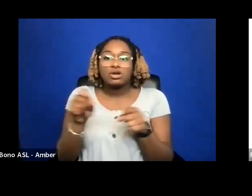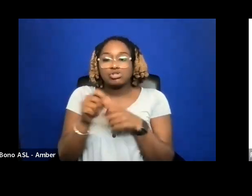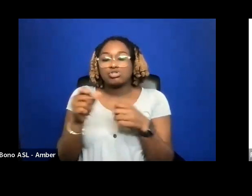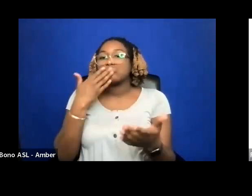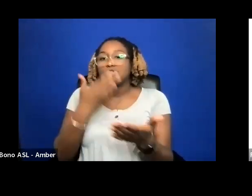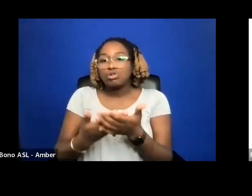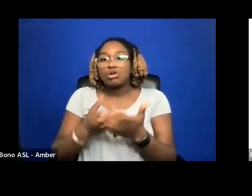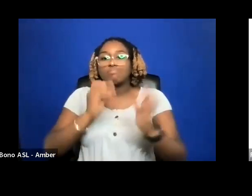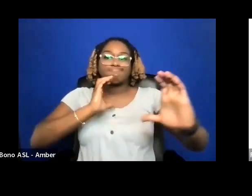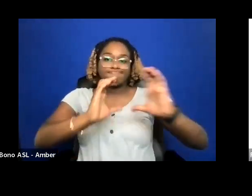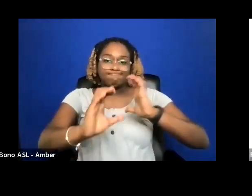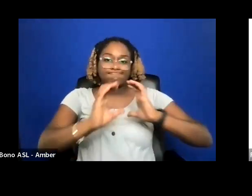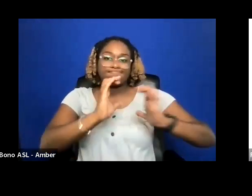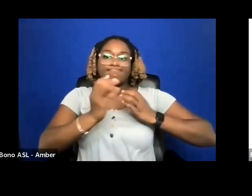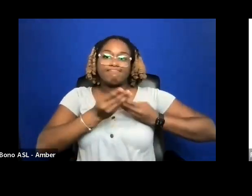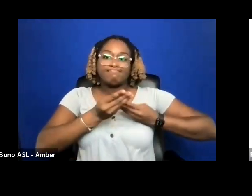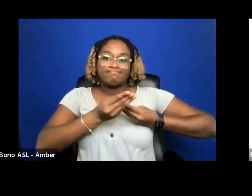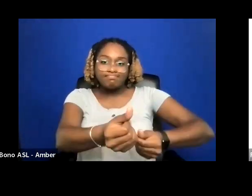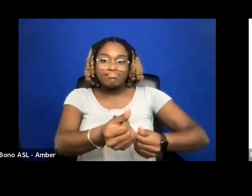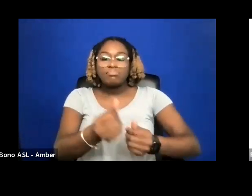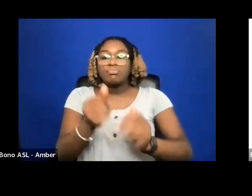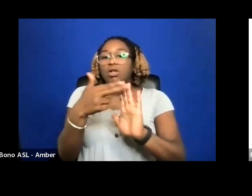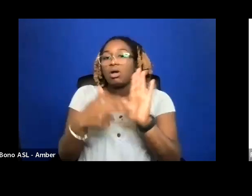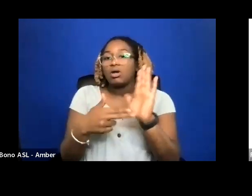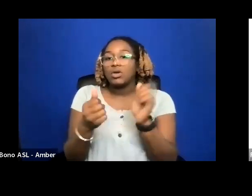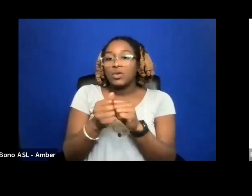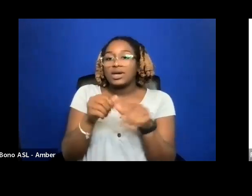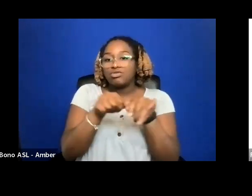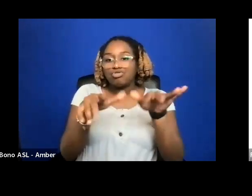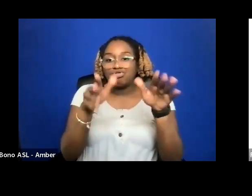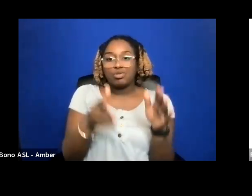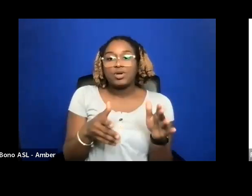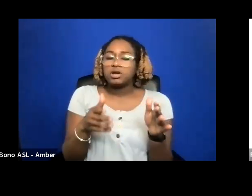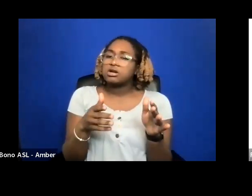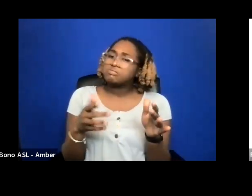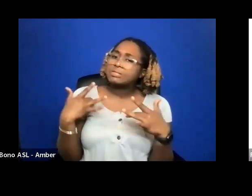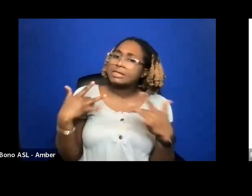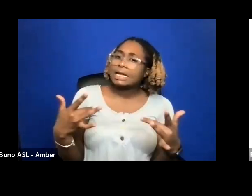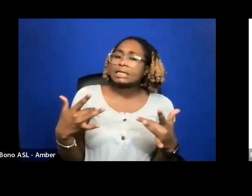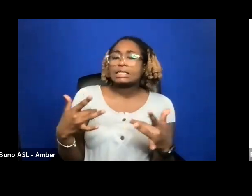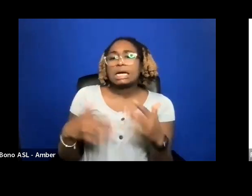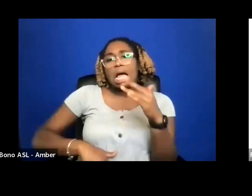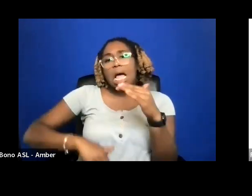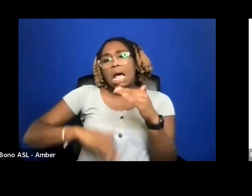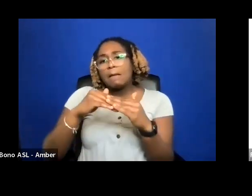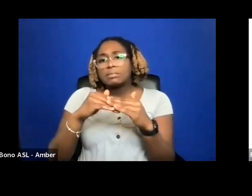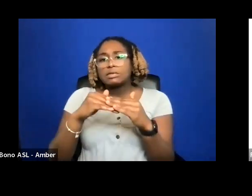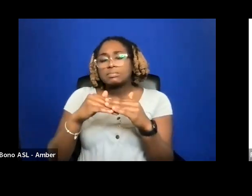CONTRACTS WITH DISTRIBUTORS GENERALLY LAST BETWEEN UP TO SEVEN, EVEN TEN YEARS, SO YOU WANT A GOOD